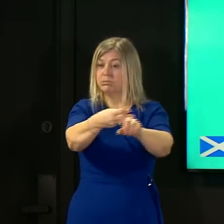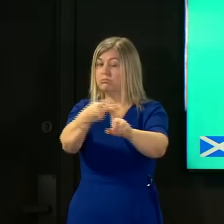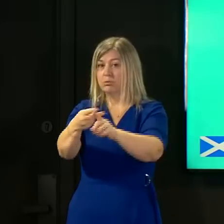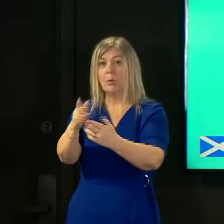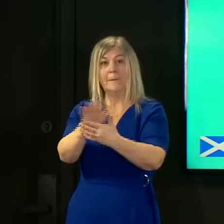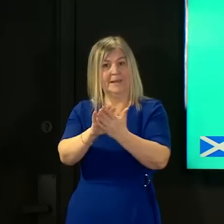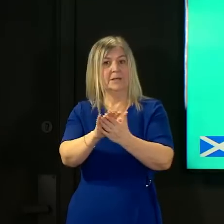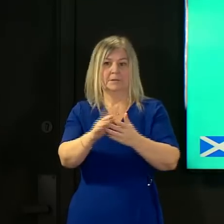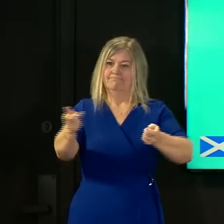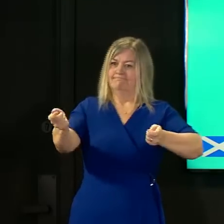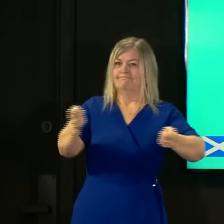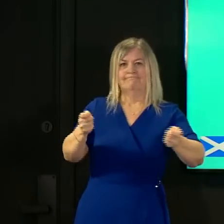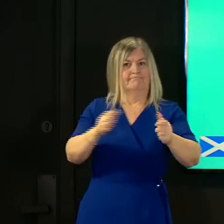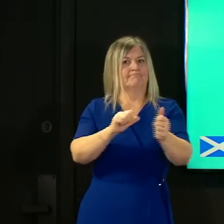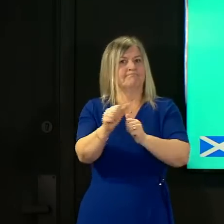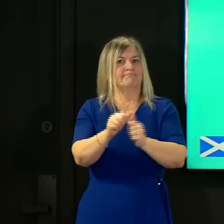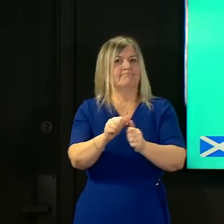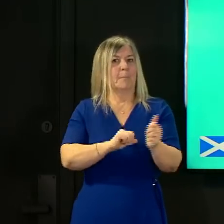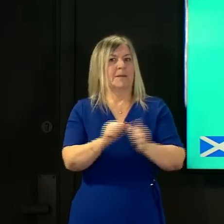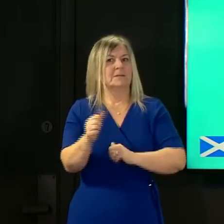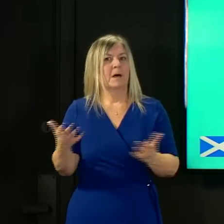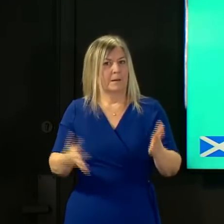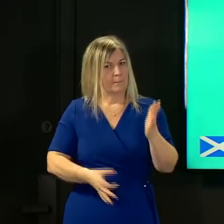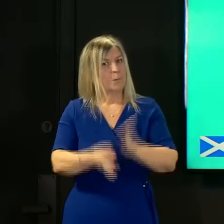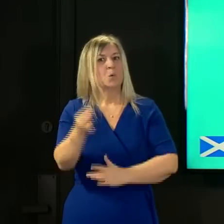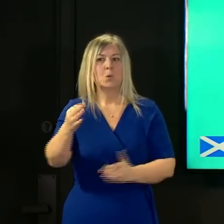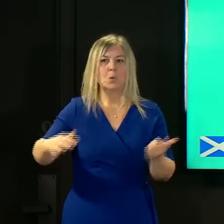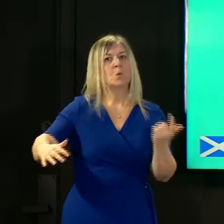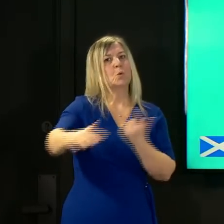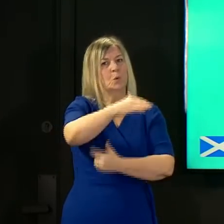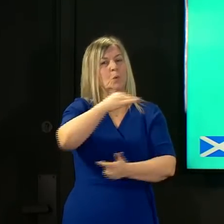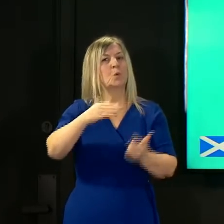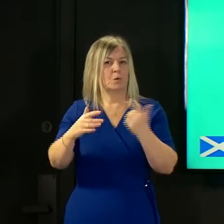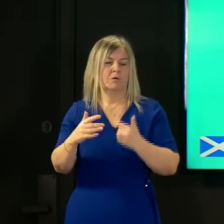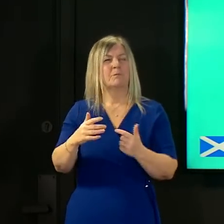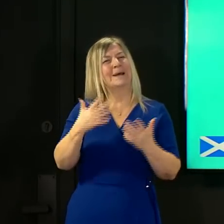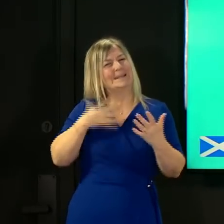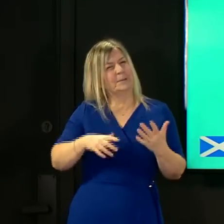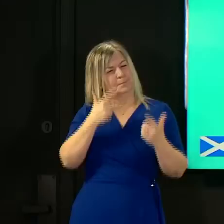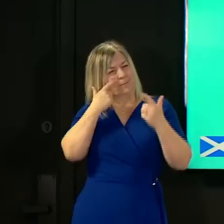we are vigilant against the potential impact of these variants and others as they arise